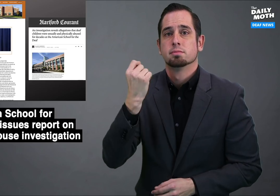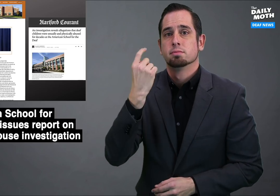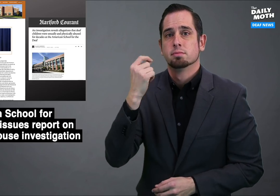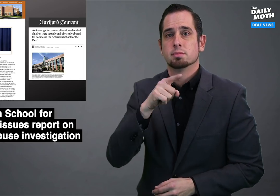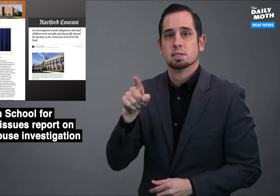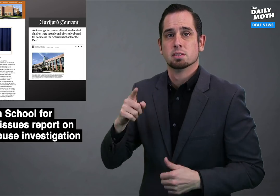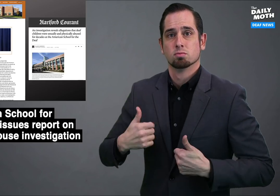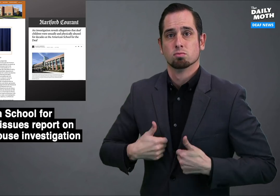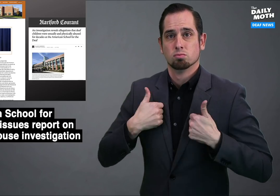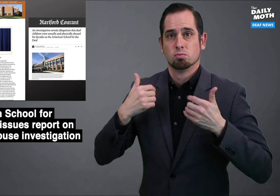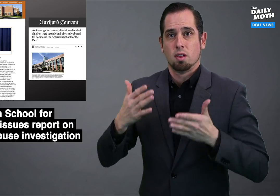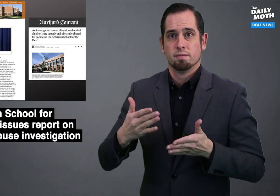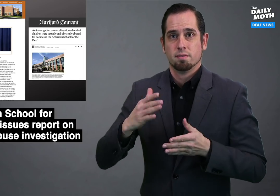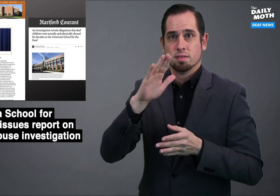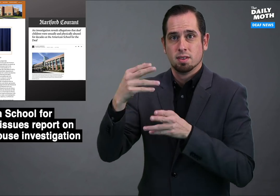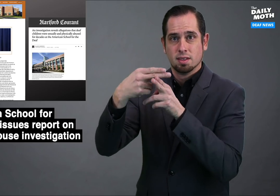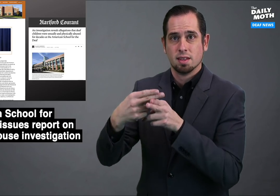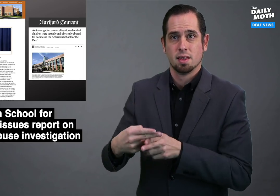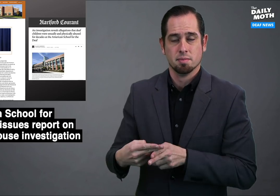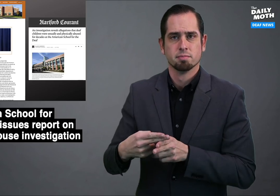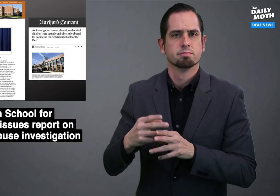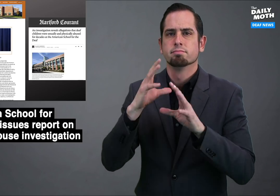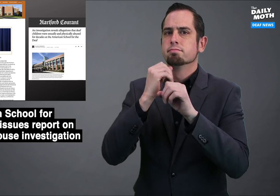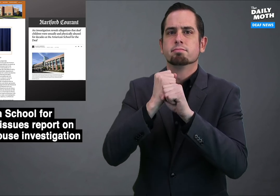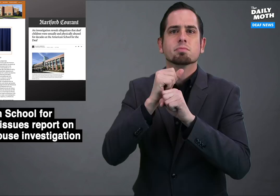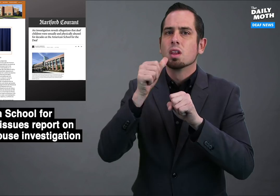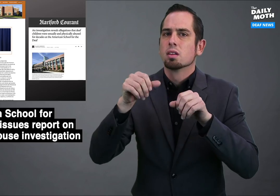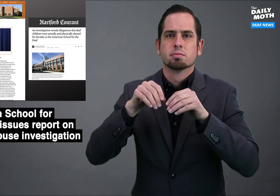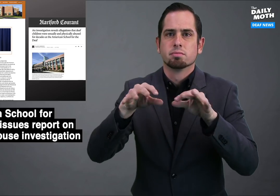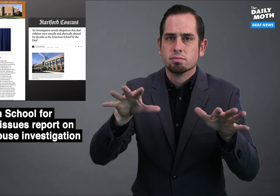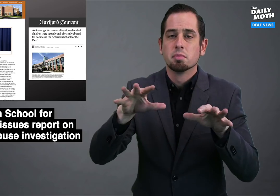The survivors' names were kept confidential,